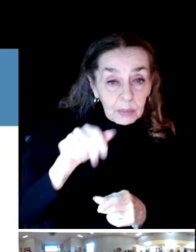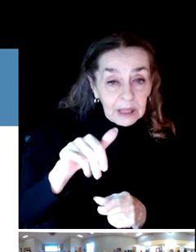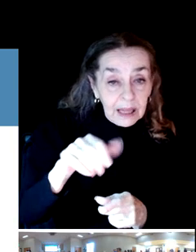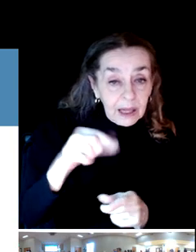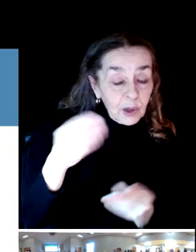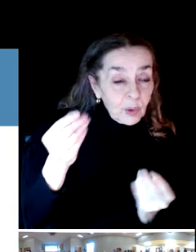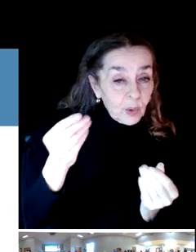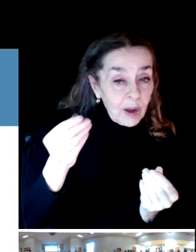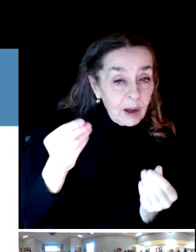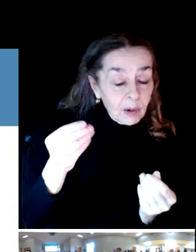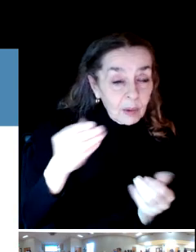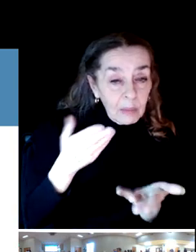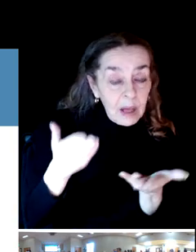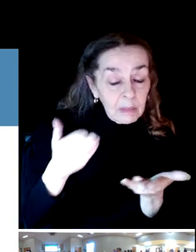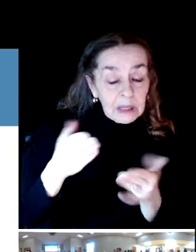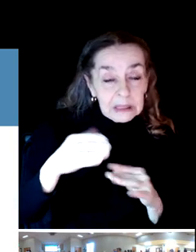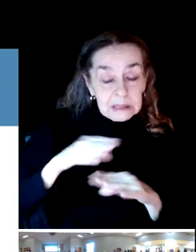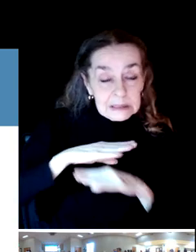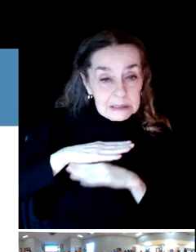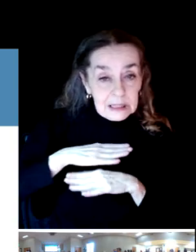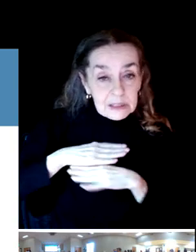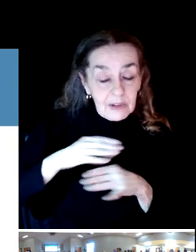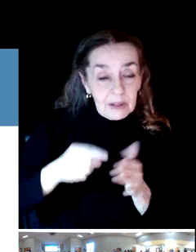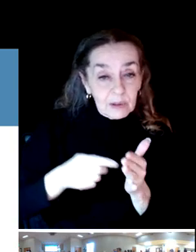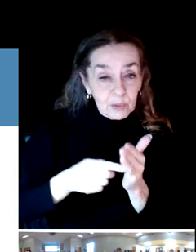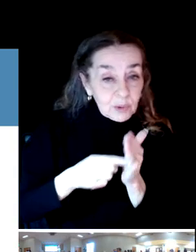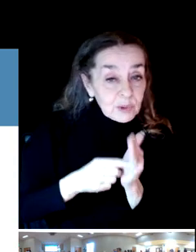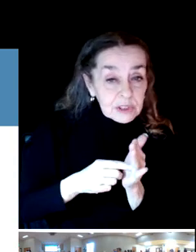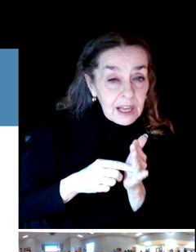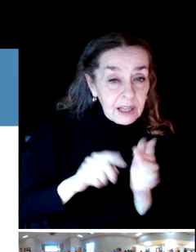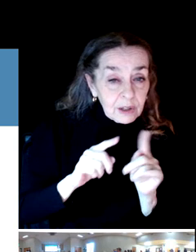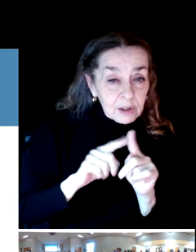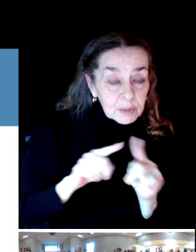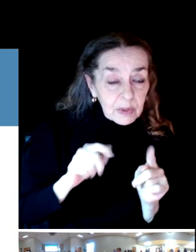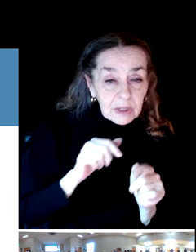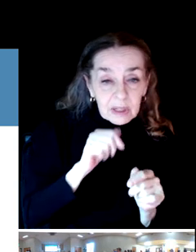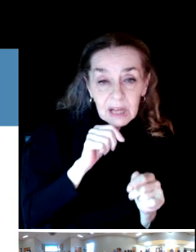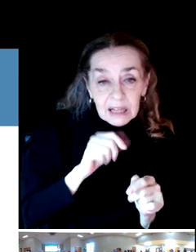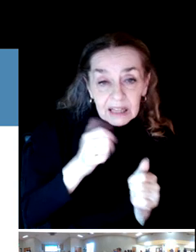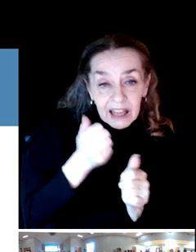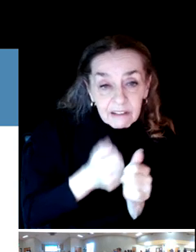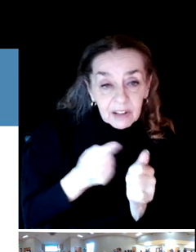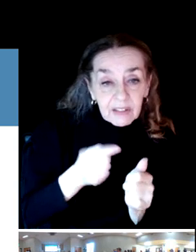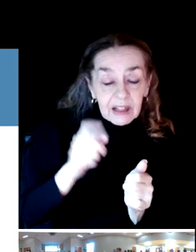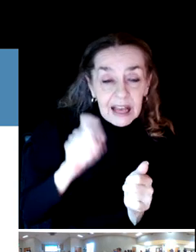but not everything in that playground necessarily has to provide access to everyone as long